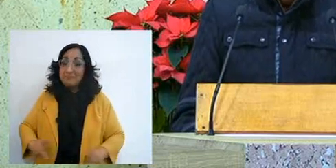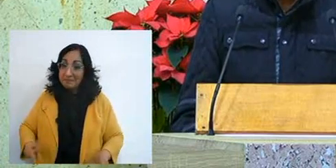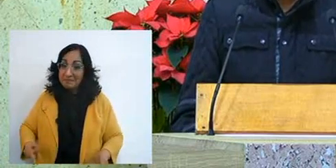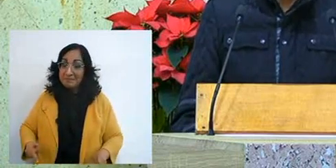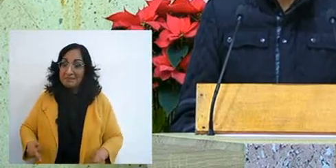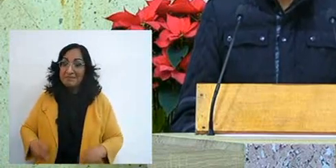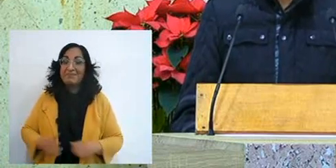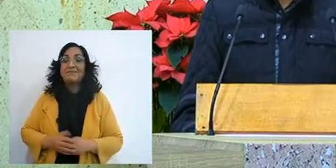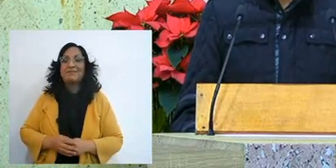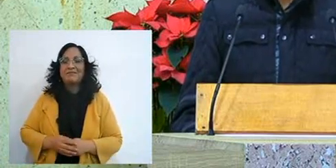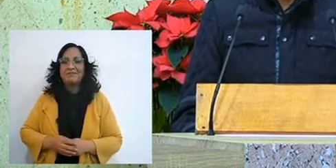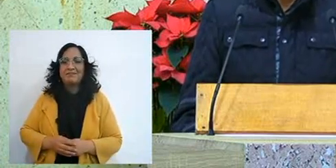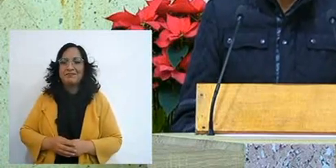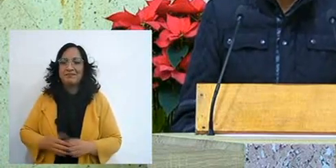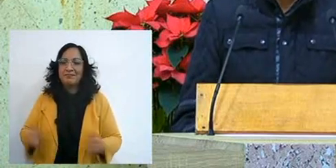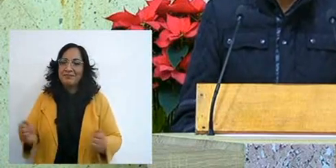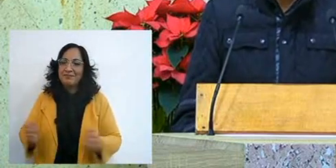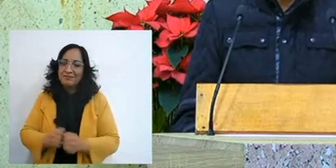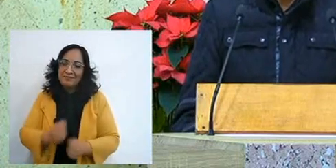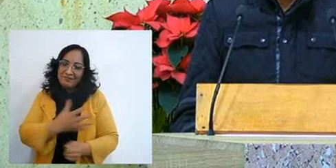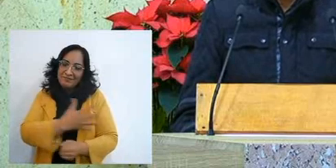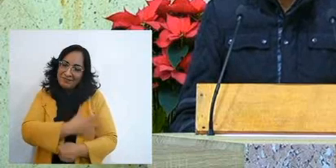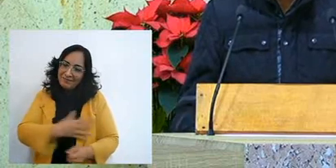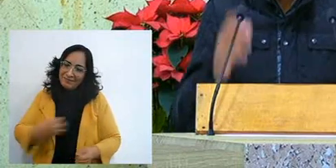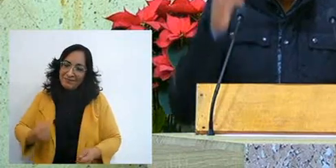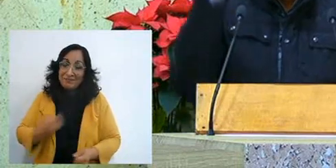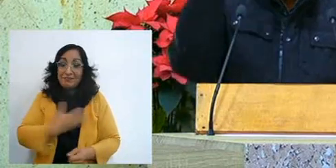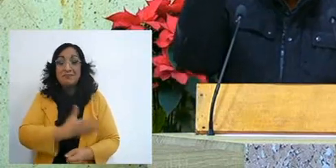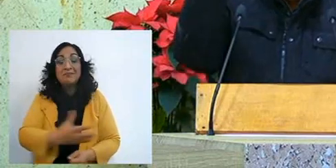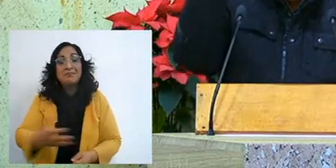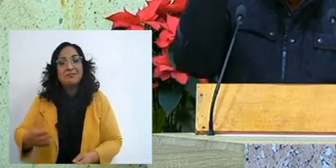you are with your children in peace, there is a blessing that spills over,